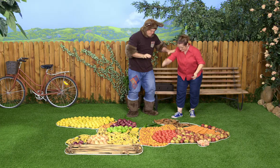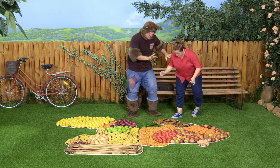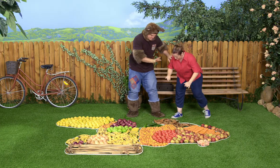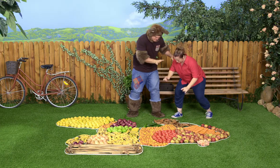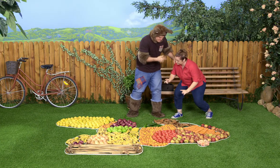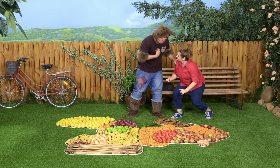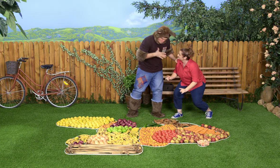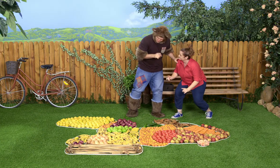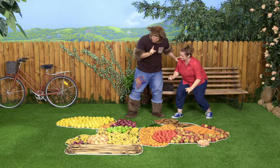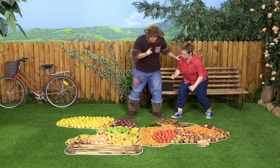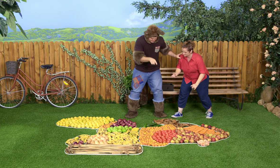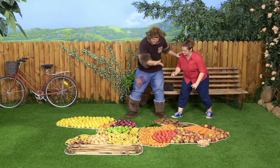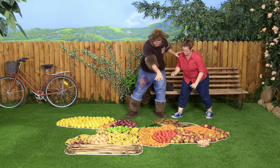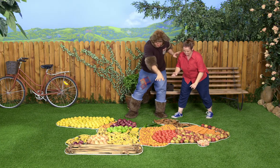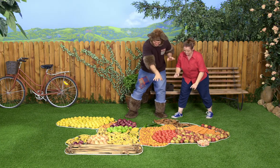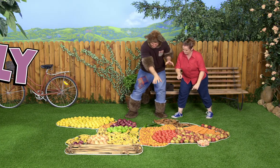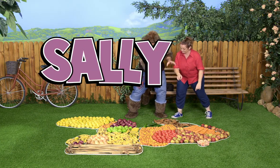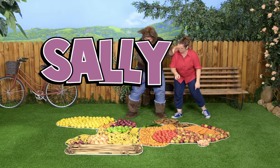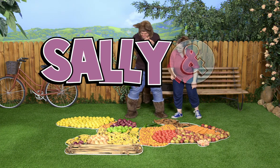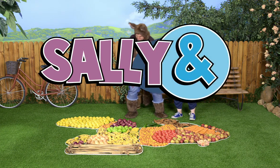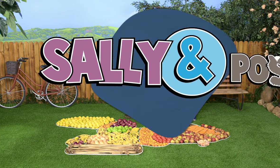Right. Sally, what I wanna do, is I wanna move those over here.